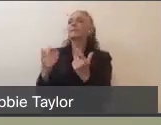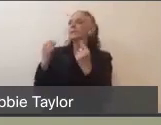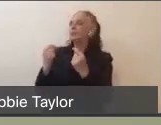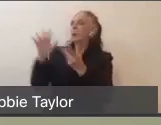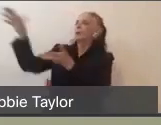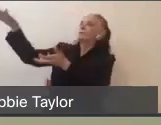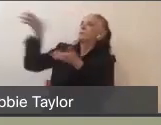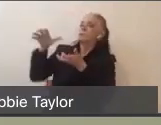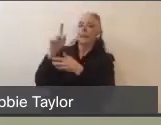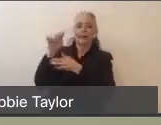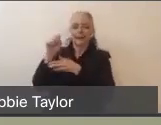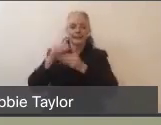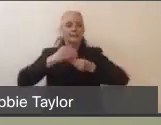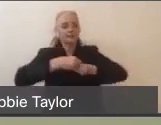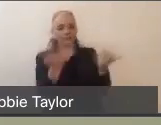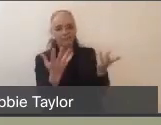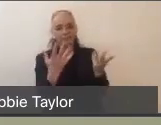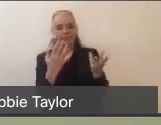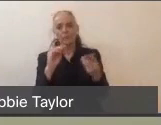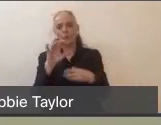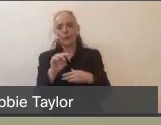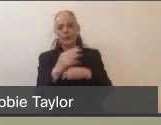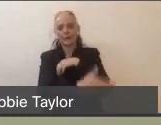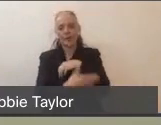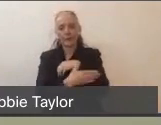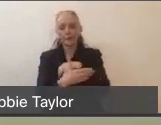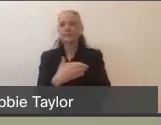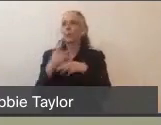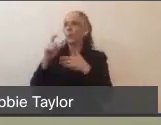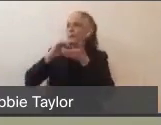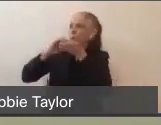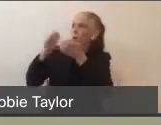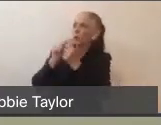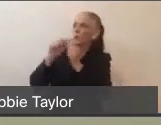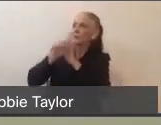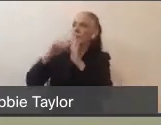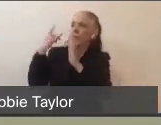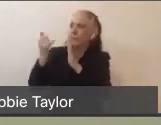into our Public Health lab. So we had to begin partnering with the state on testing. And then there was something